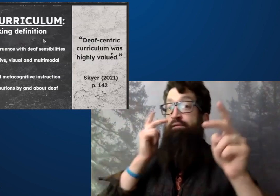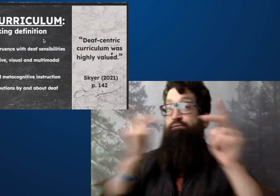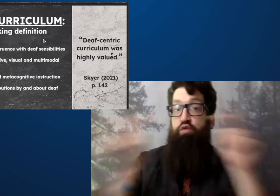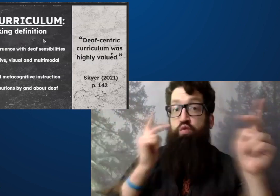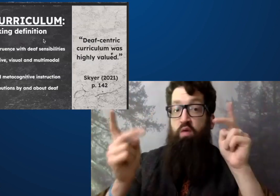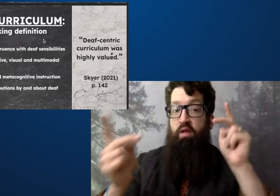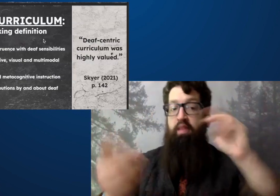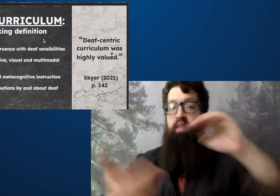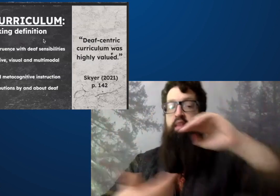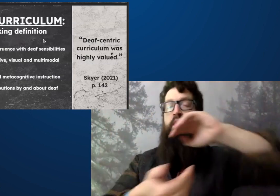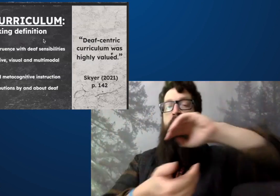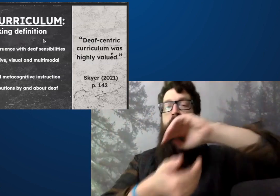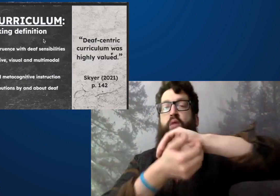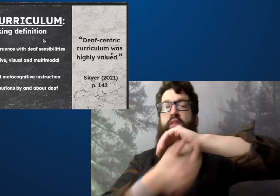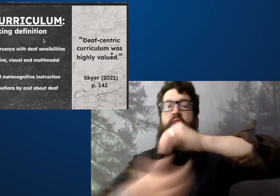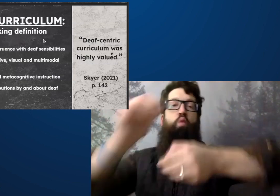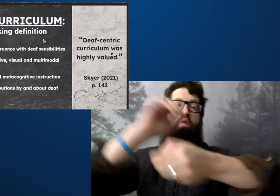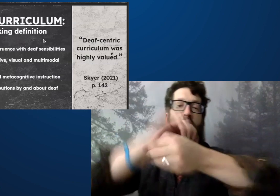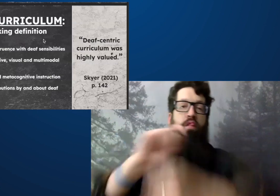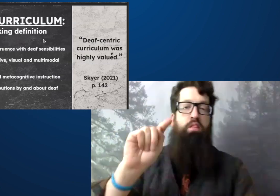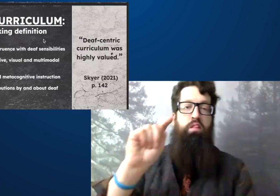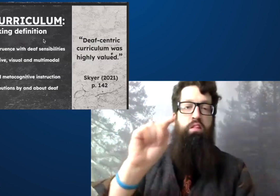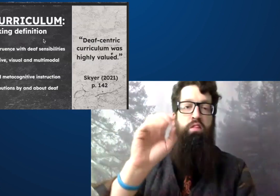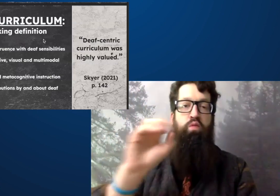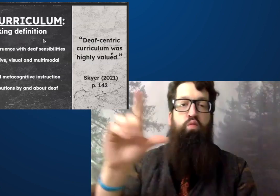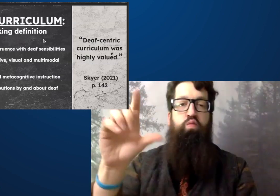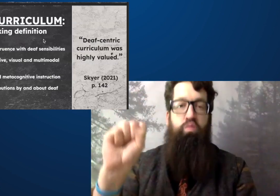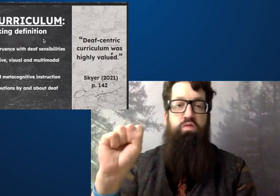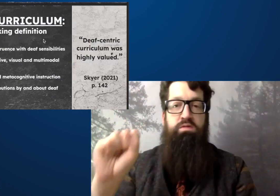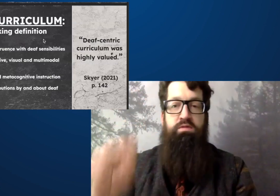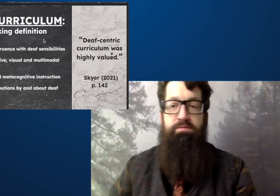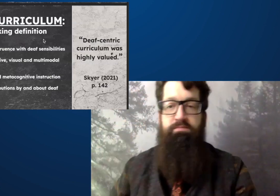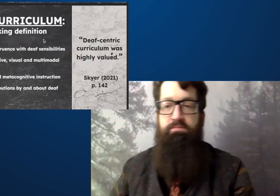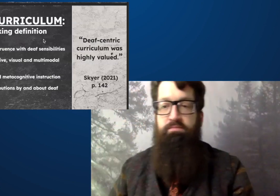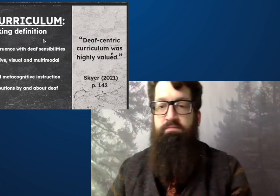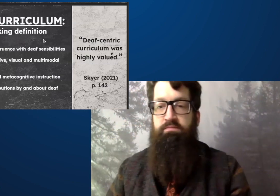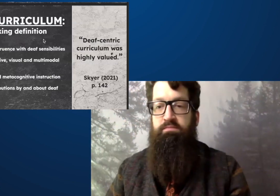It is built from and by the deaf upwards